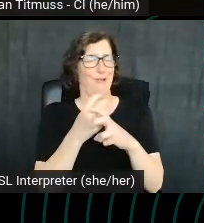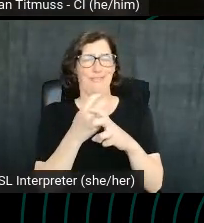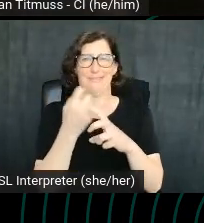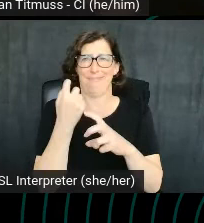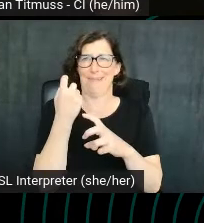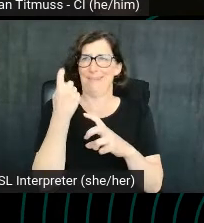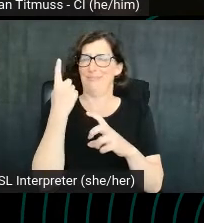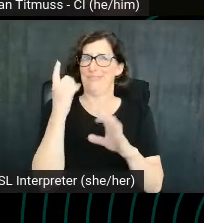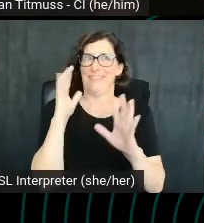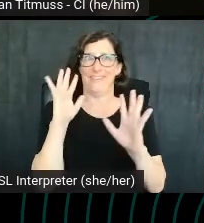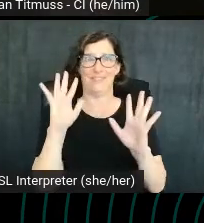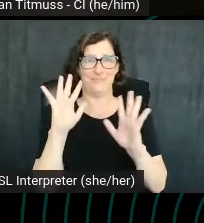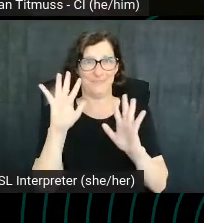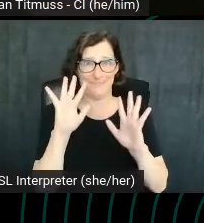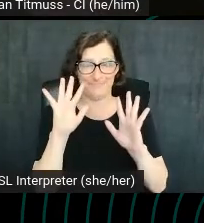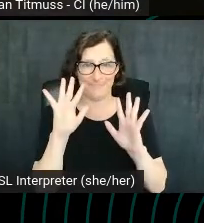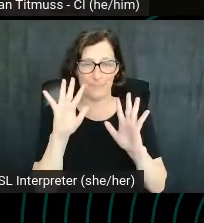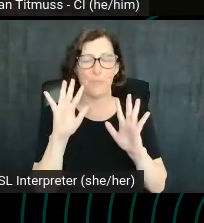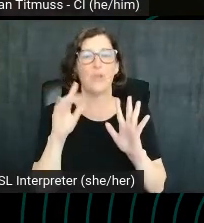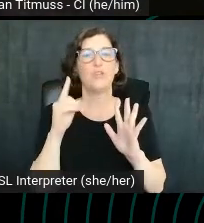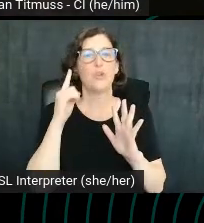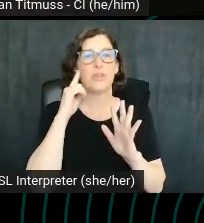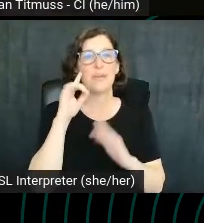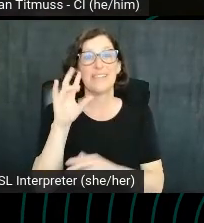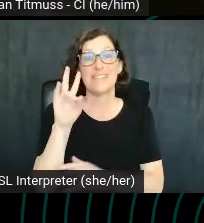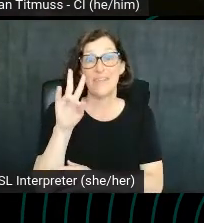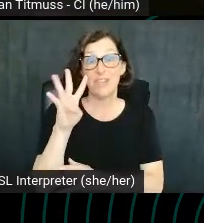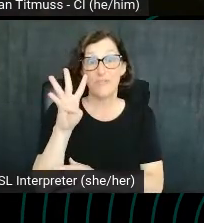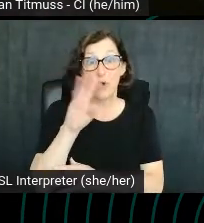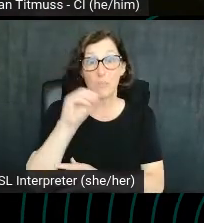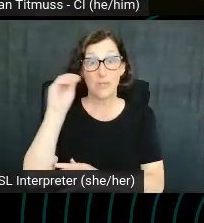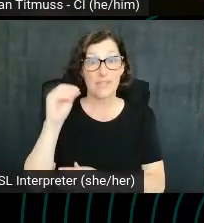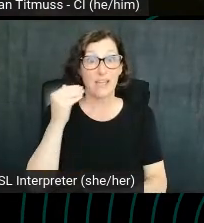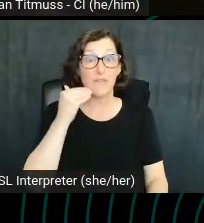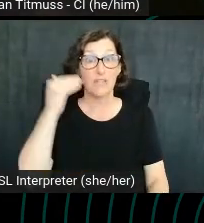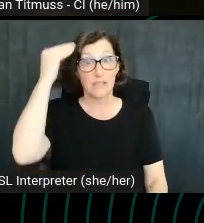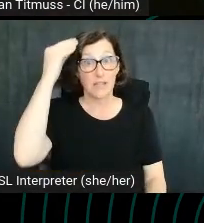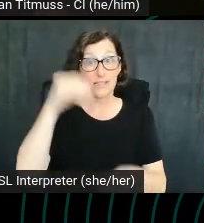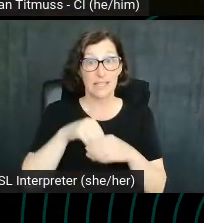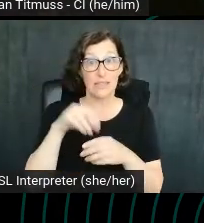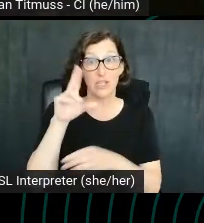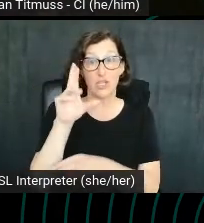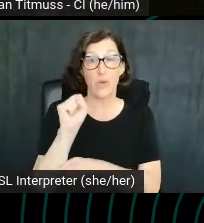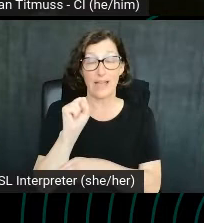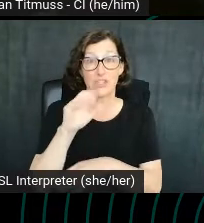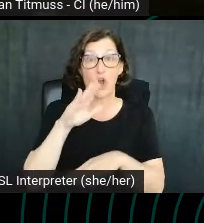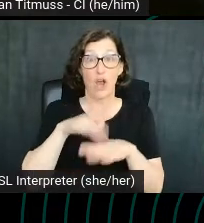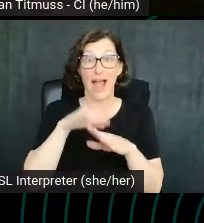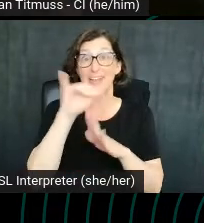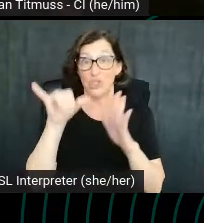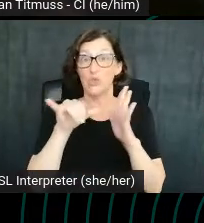So, think about it like this. 74% of adults in the USA are on YouTube and we learned from the ticket buyers